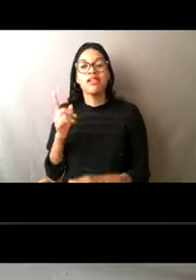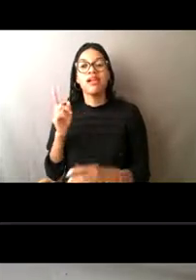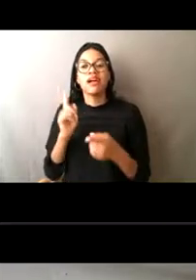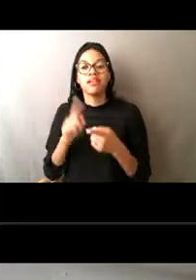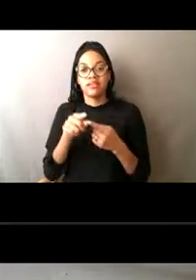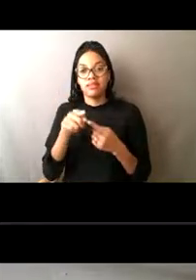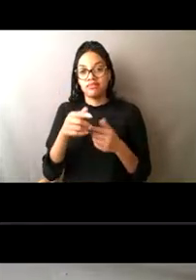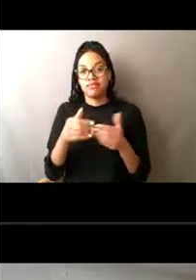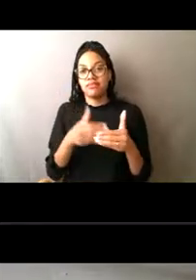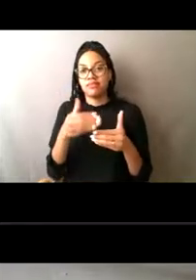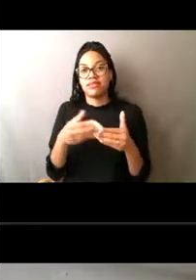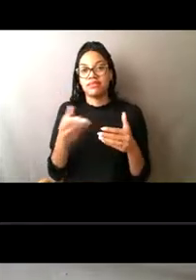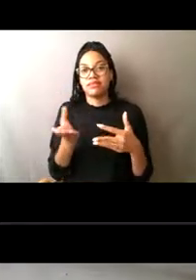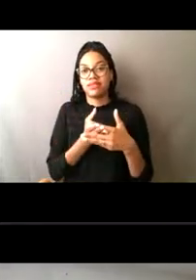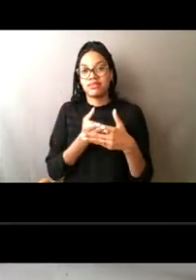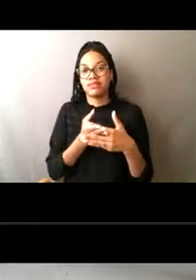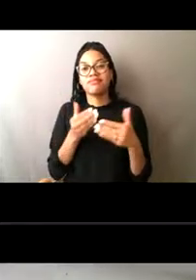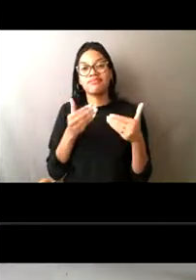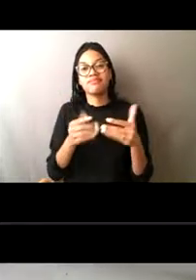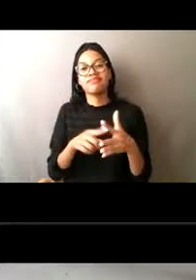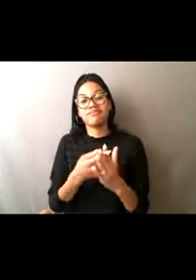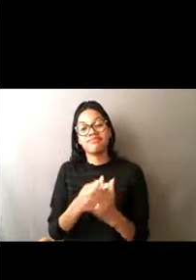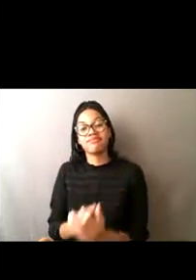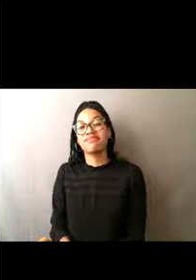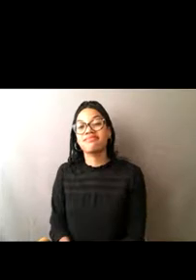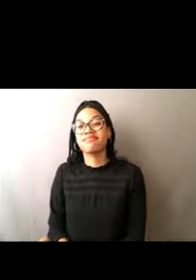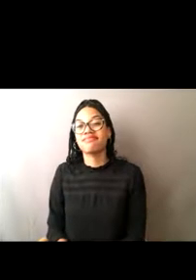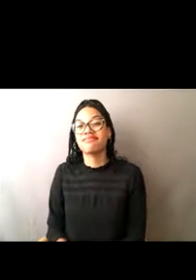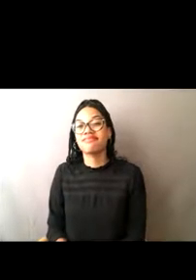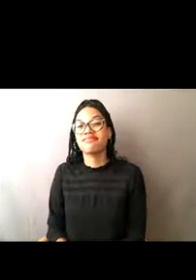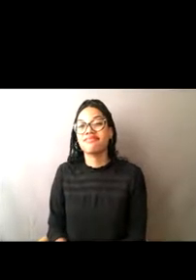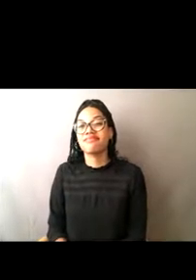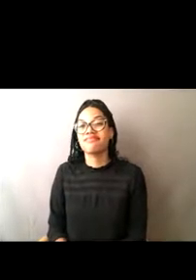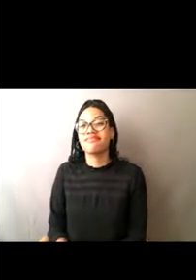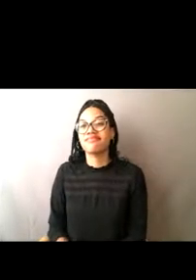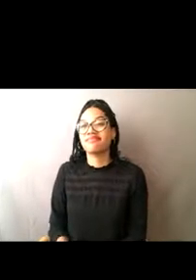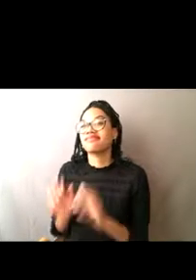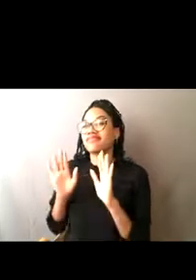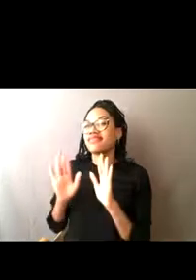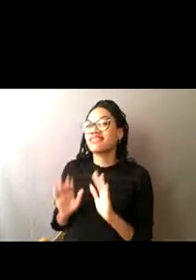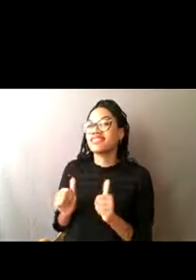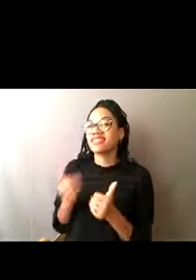and maybe we should go onto the next section. Great, well, thank you very much for those questions